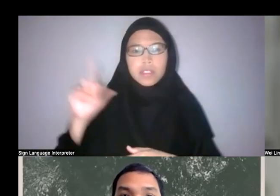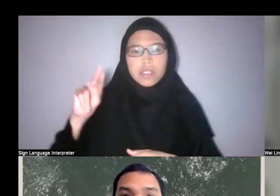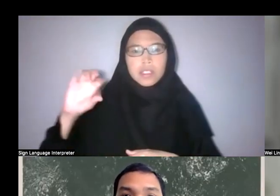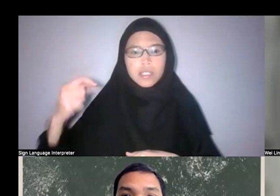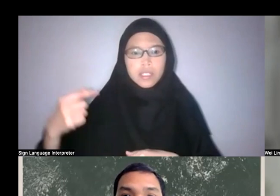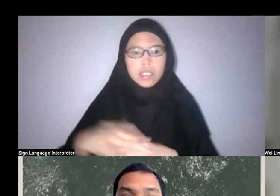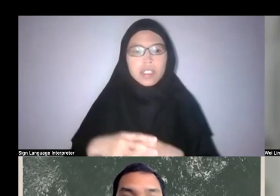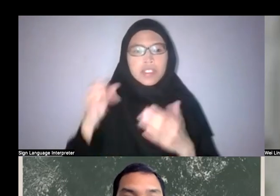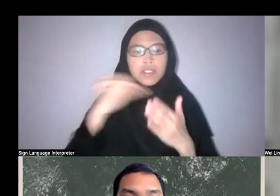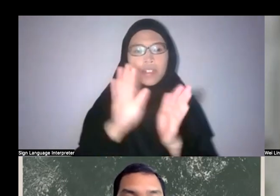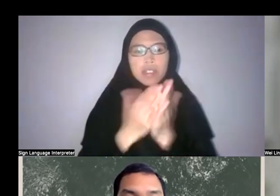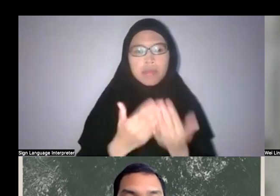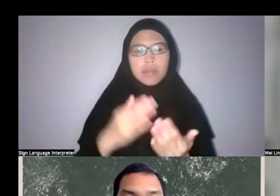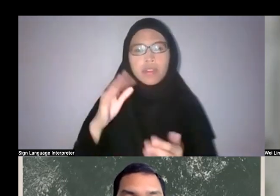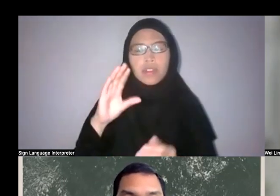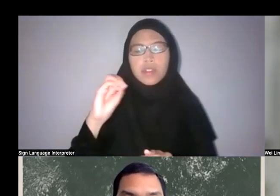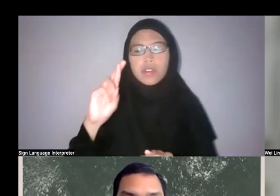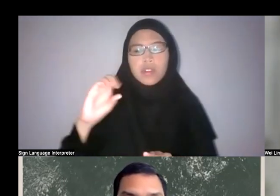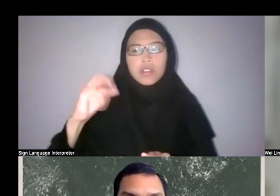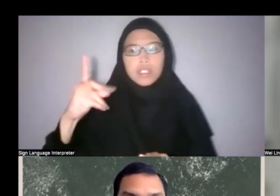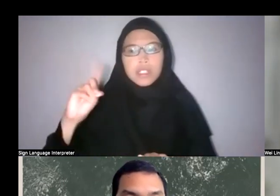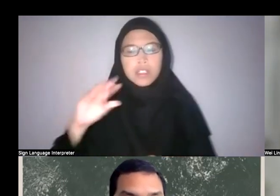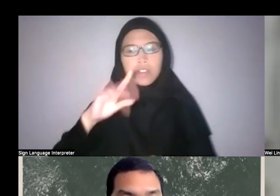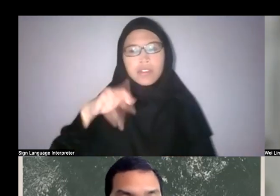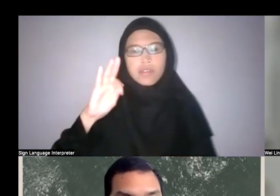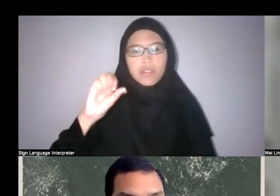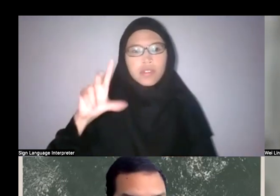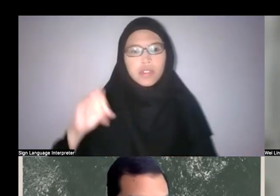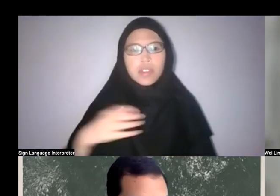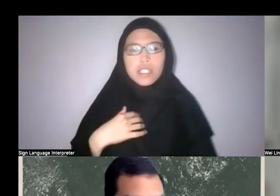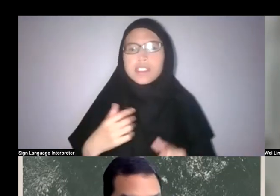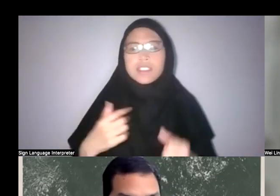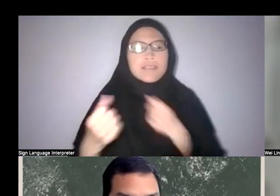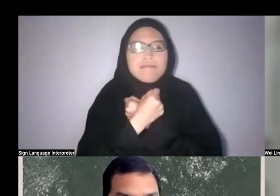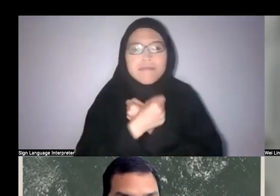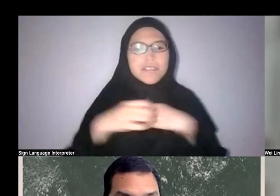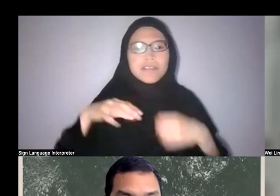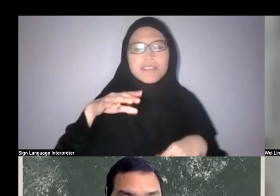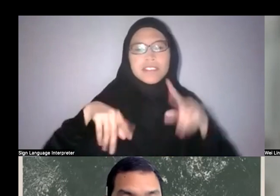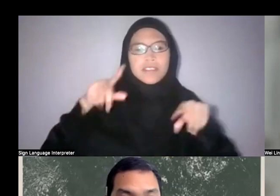Zining is obsessed with random things: orchids, arabesques, trees.